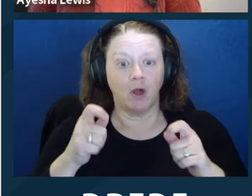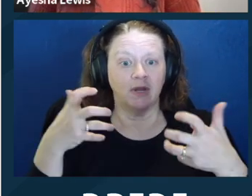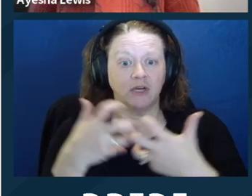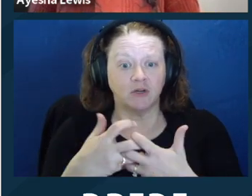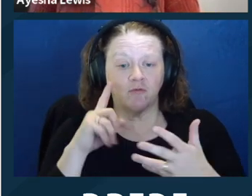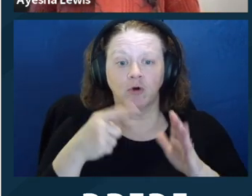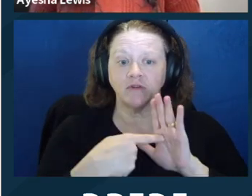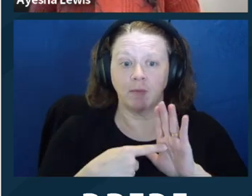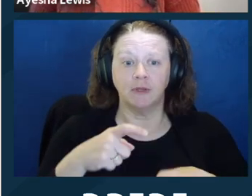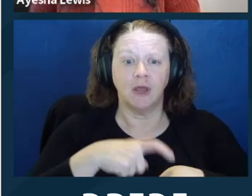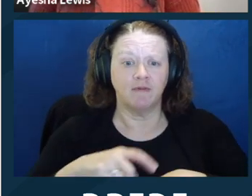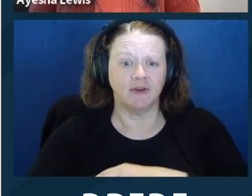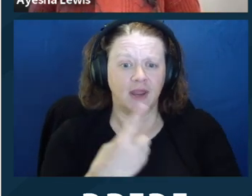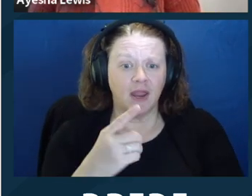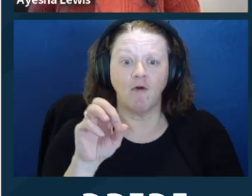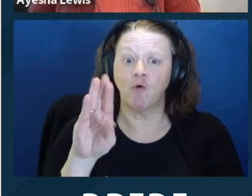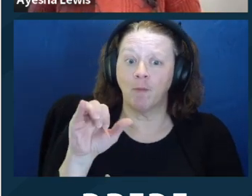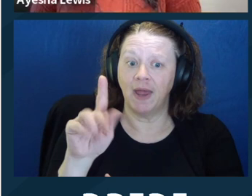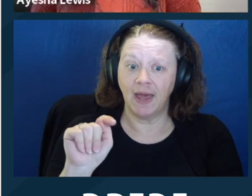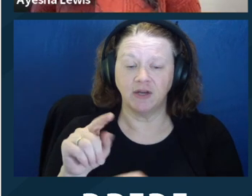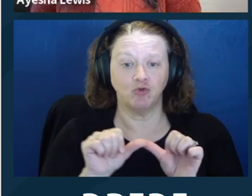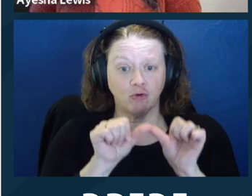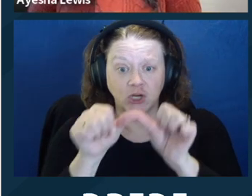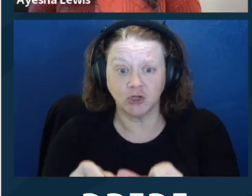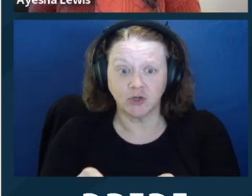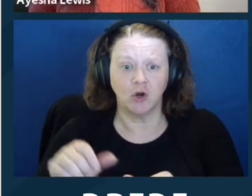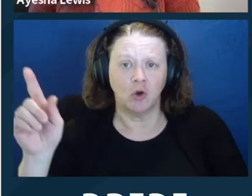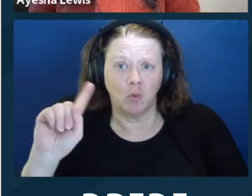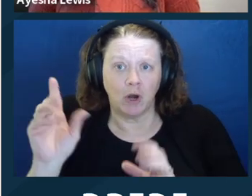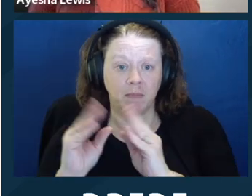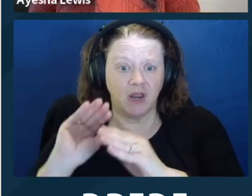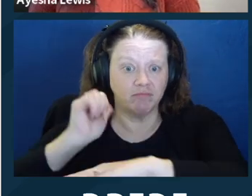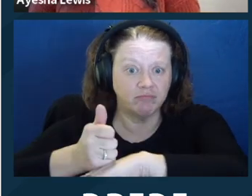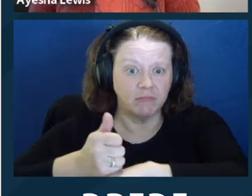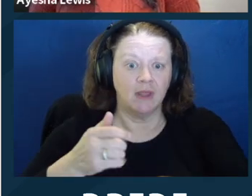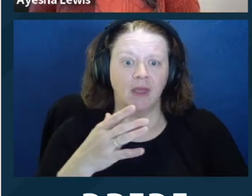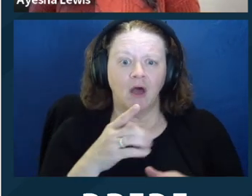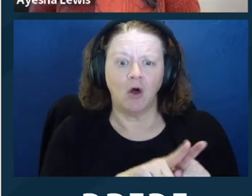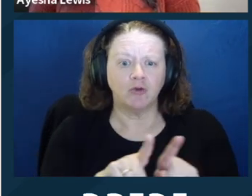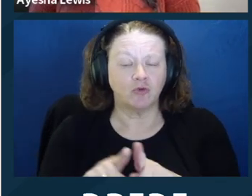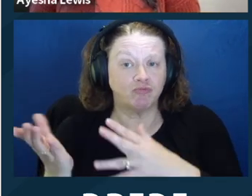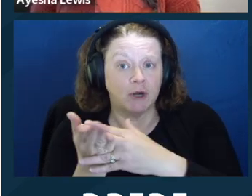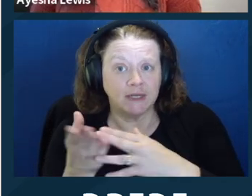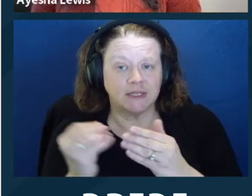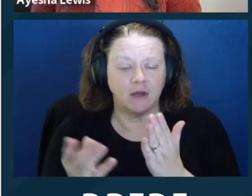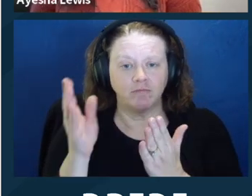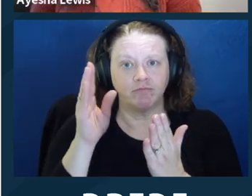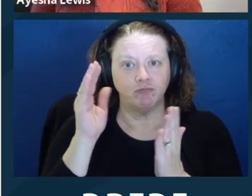might need to draw a chart, and something as simple as that can help clients to be able